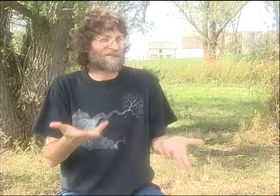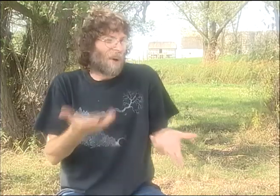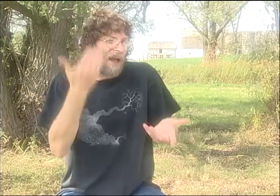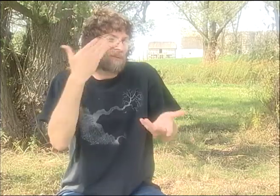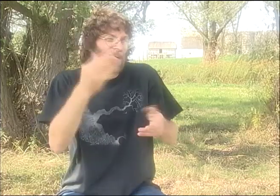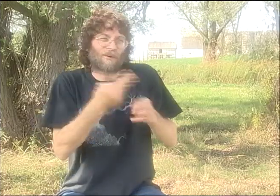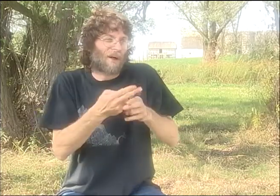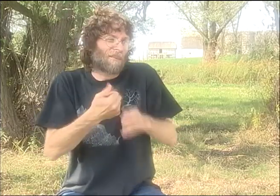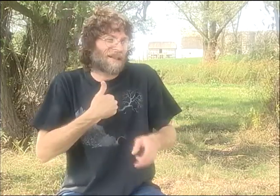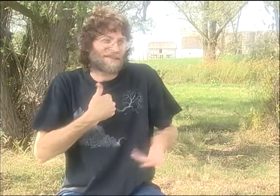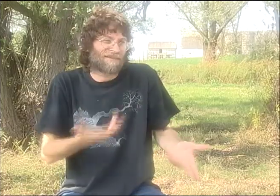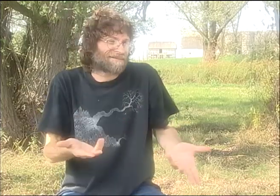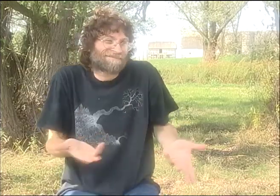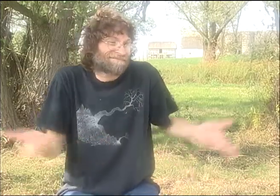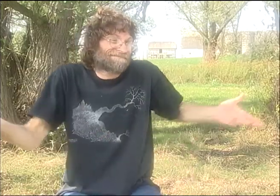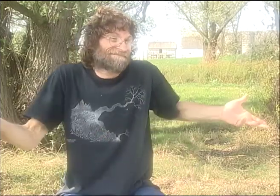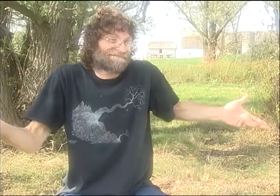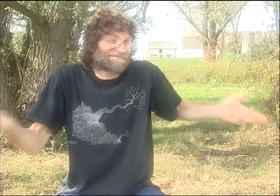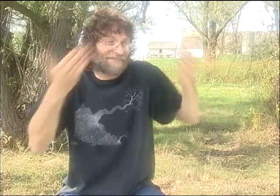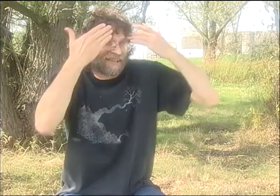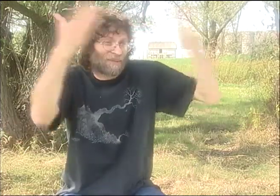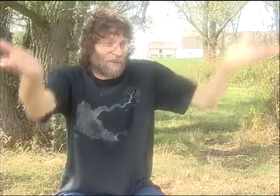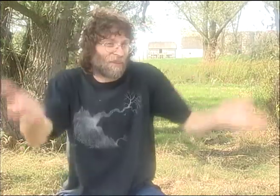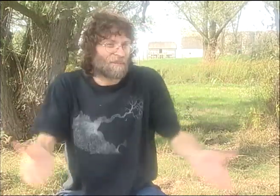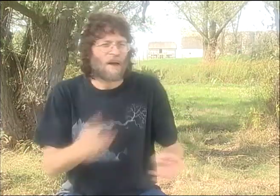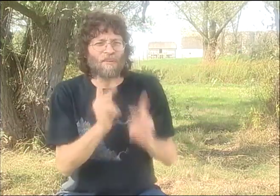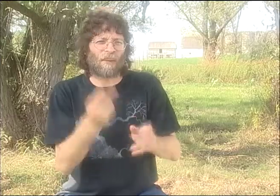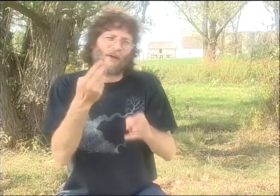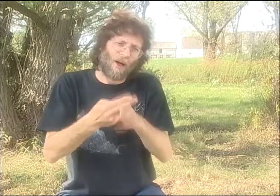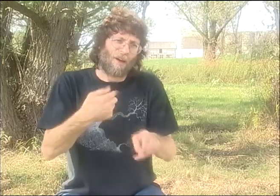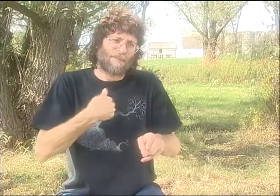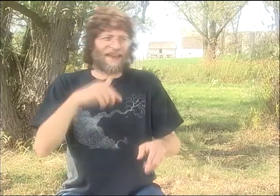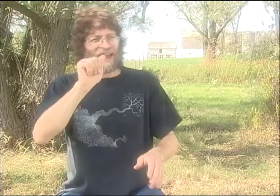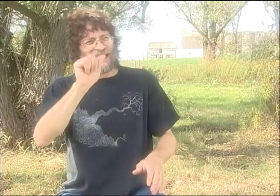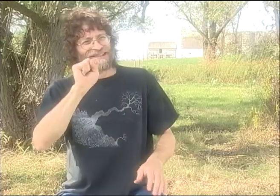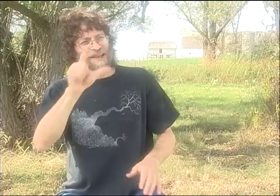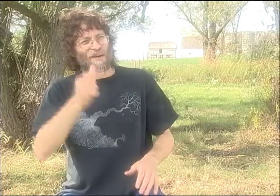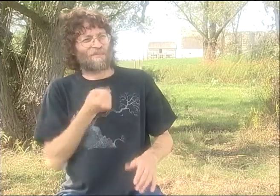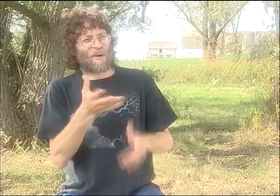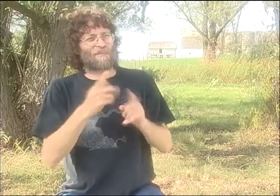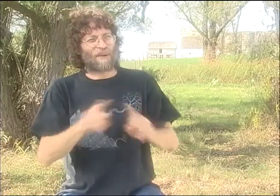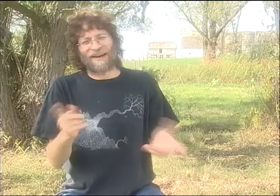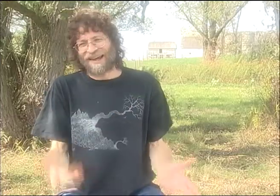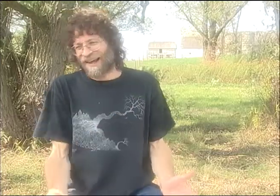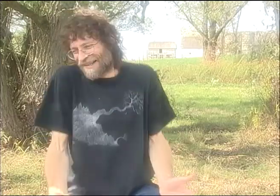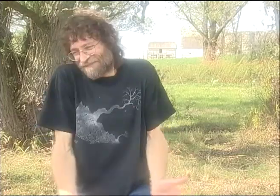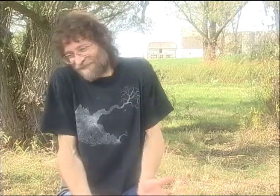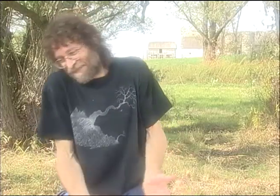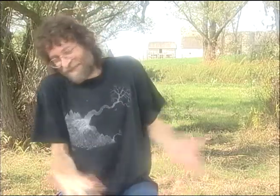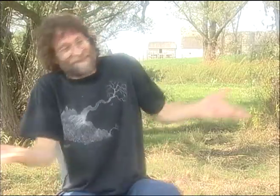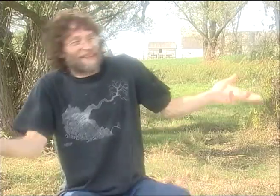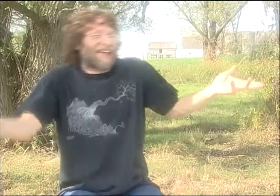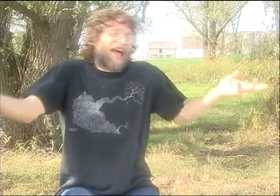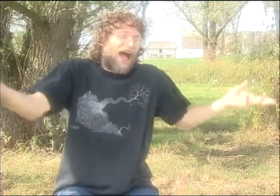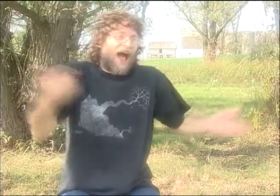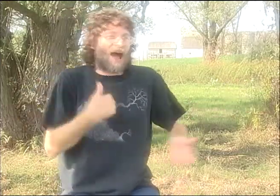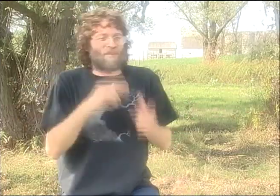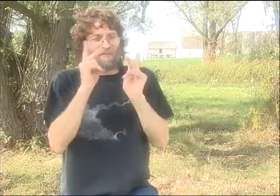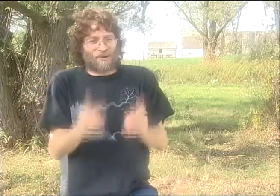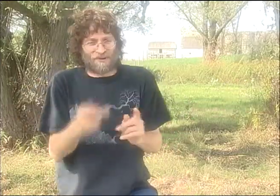WHO DOESN'T REALLY SIGN THE POETRY MYSELF. I DON'T KNOW. I MEAN, PEOPLE CALL ME AN ASL POET,